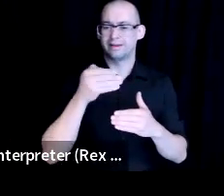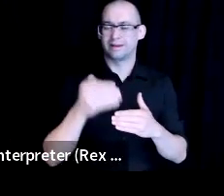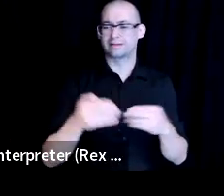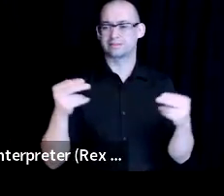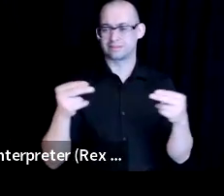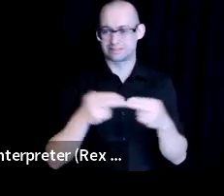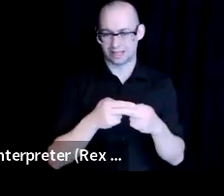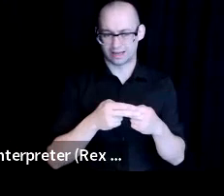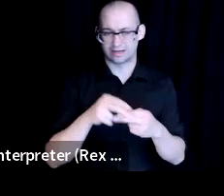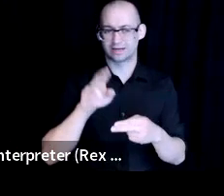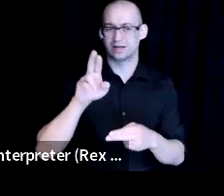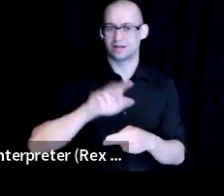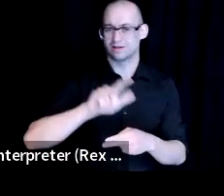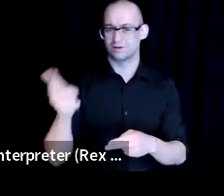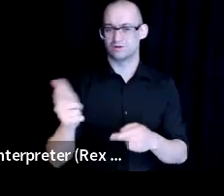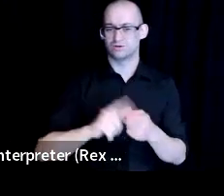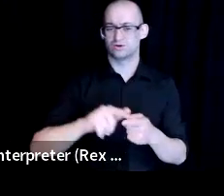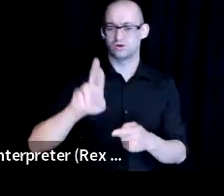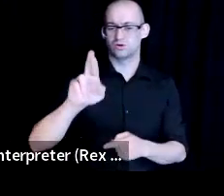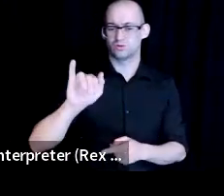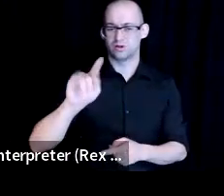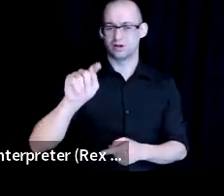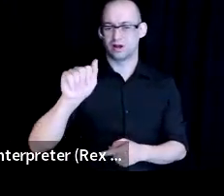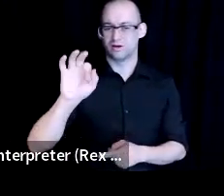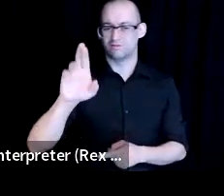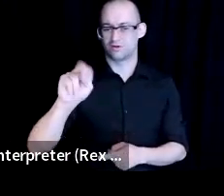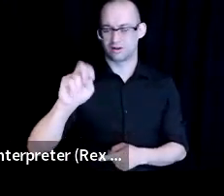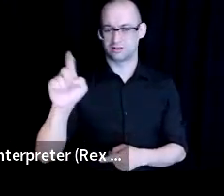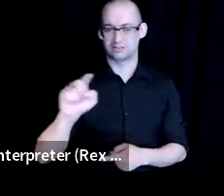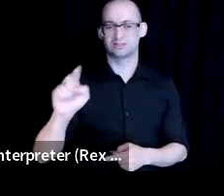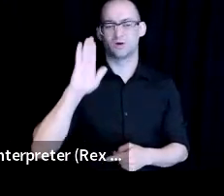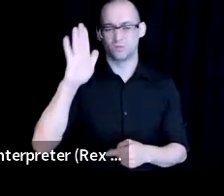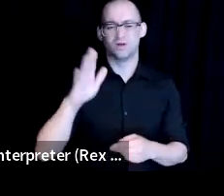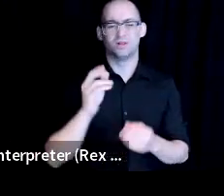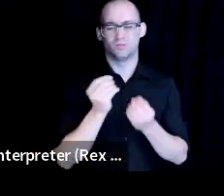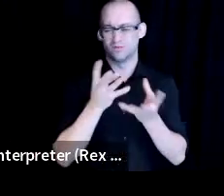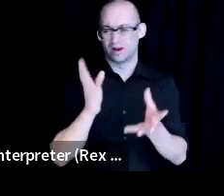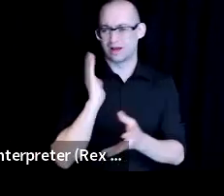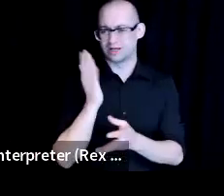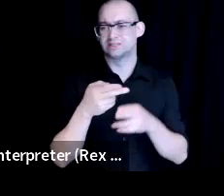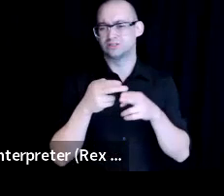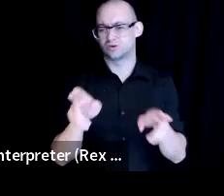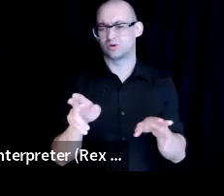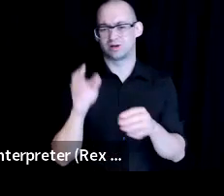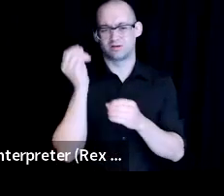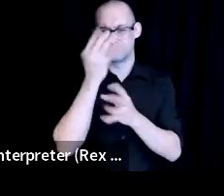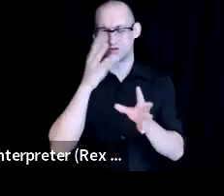from Berkeley Goldman School public policy to provide us a brief synopsis of the last 2 meetings.